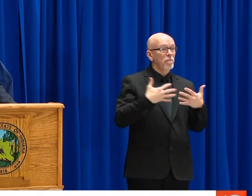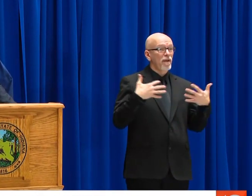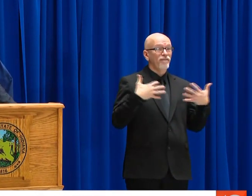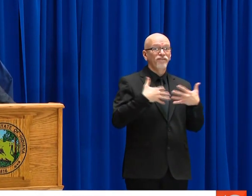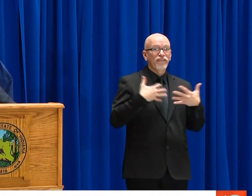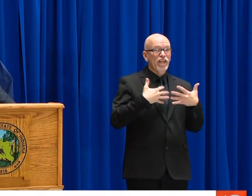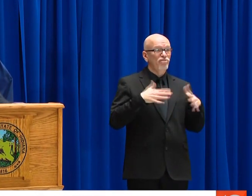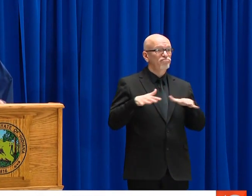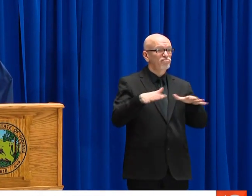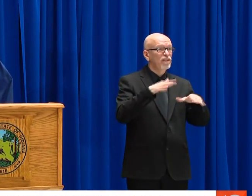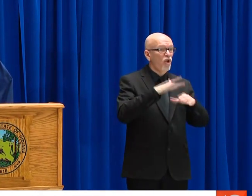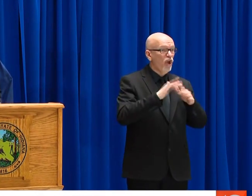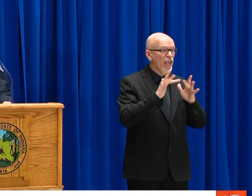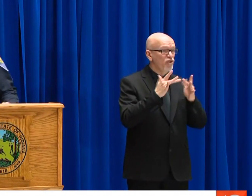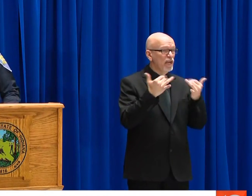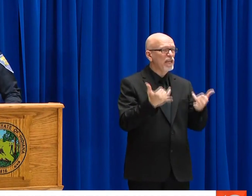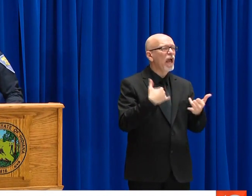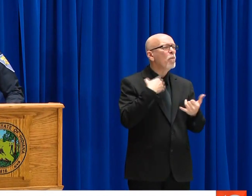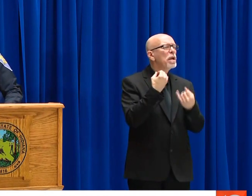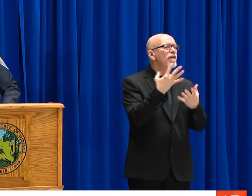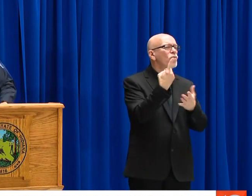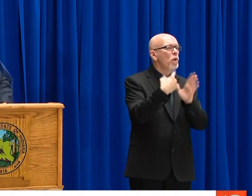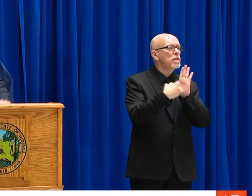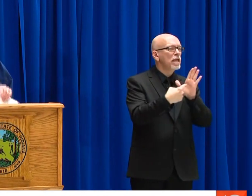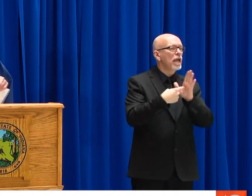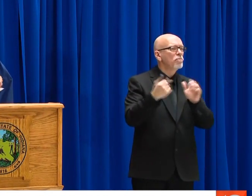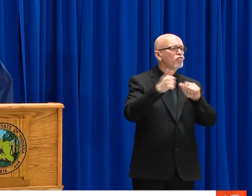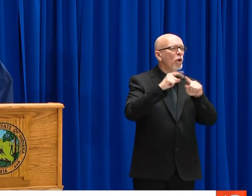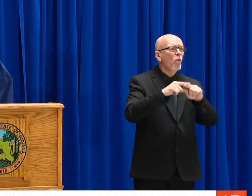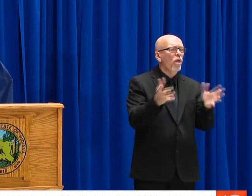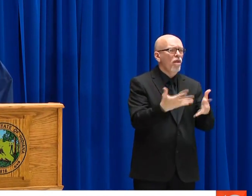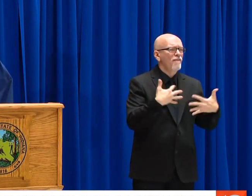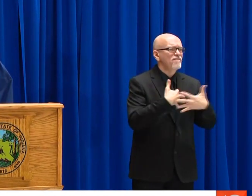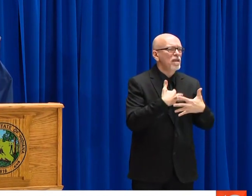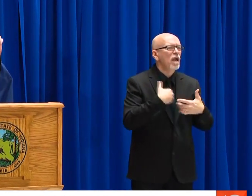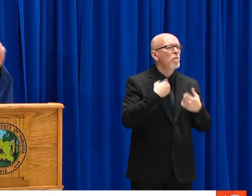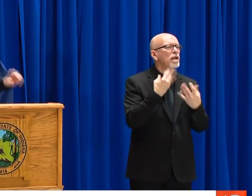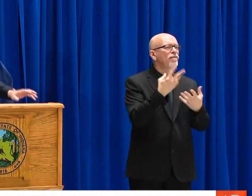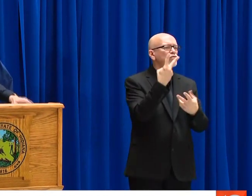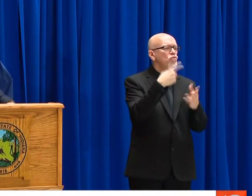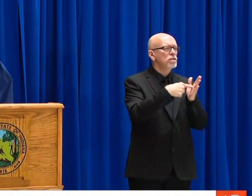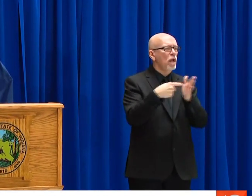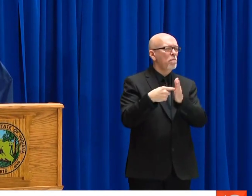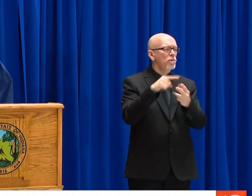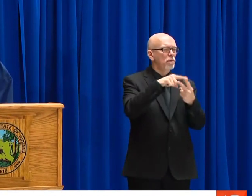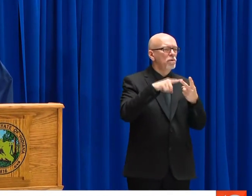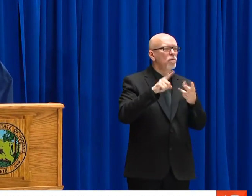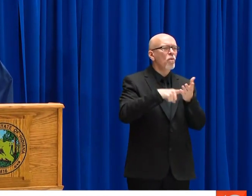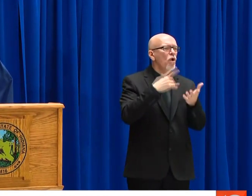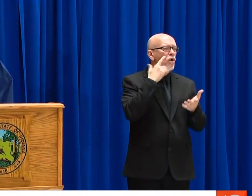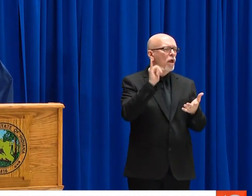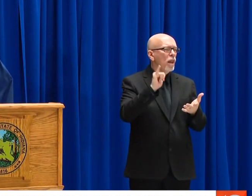GOVERNOR HOLCOMB, EXPECTS. AND THAT'S EXACTLY WHAT WE'LL DO. THERE'S SOME FEAR-MONGERING GOING ON ON THE INTERNET.